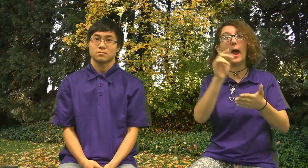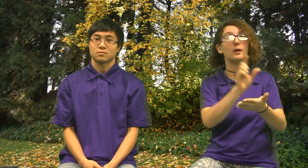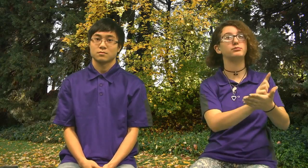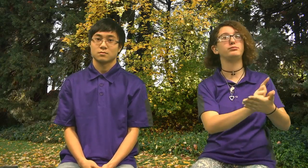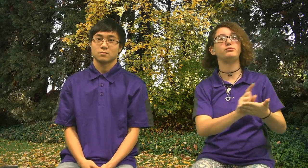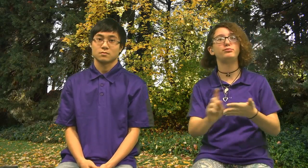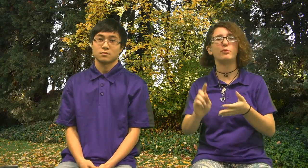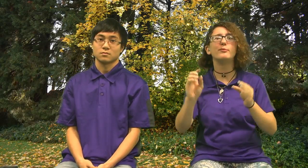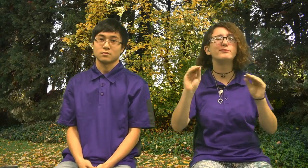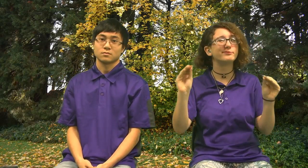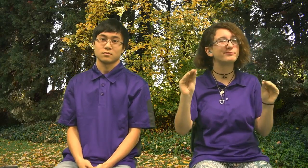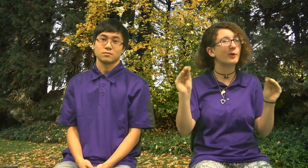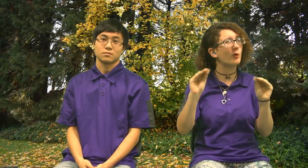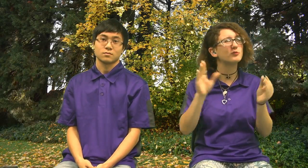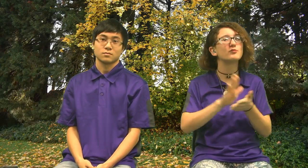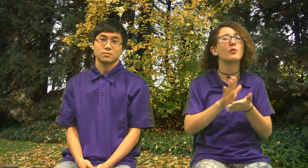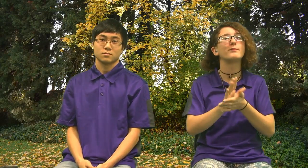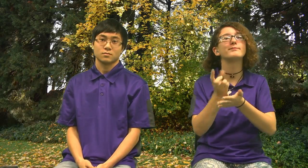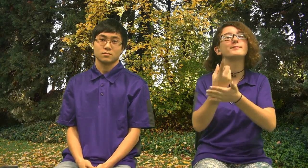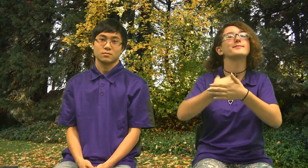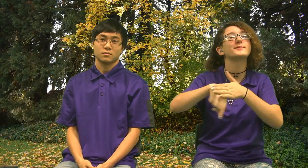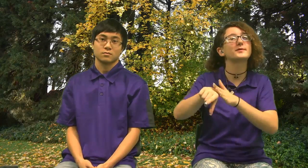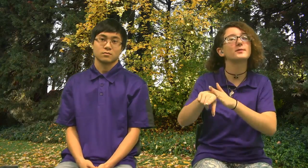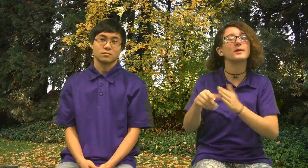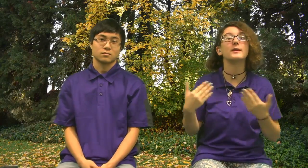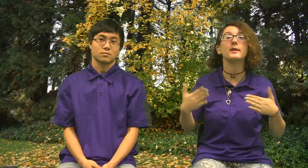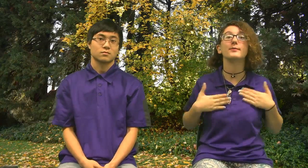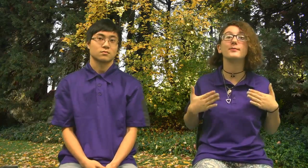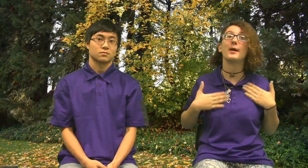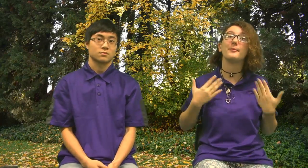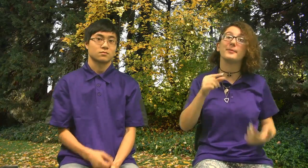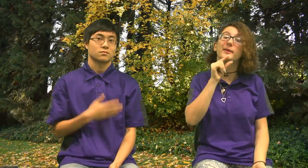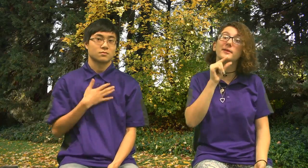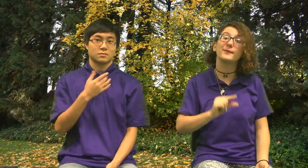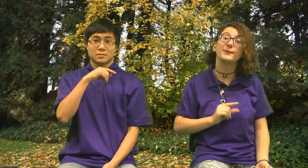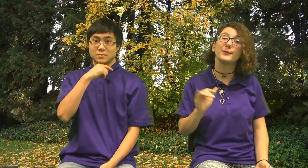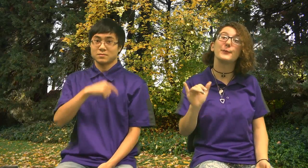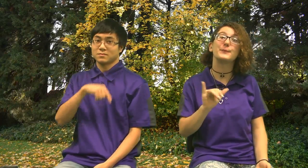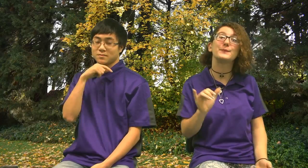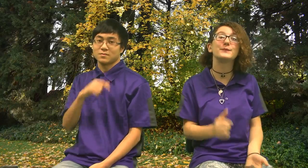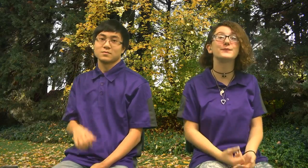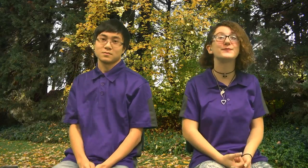And next week because we don't have school next week! And Happy Thanksgiving!!